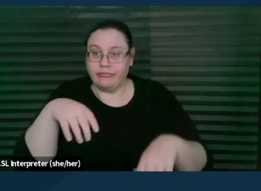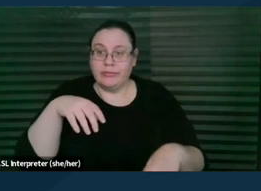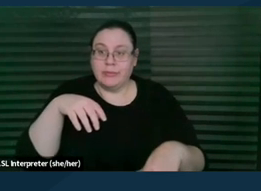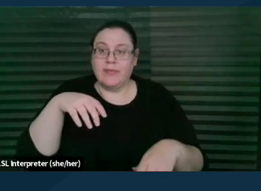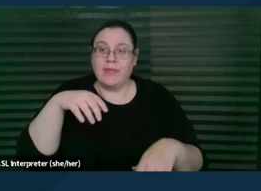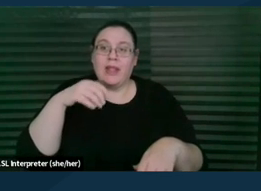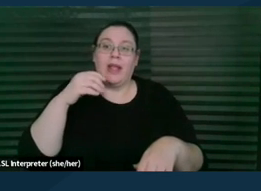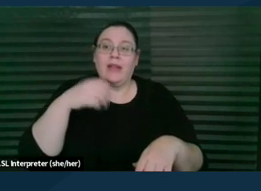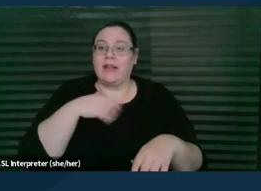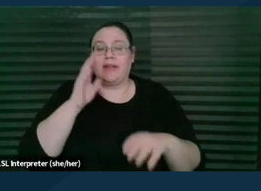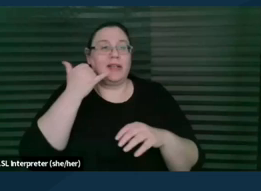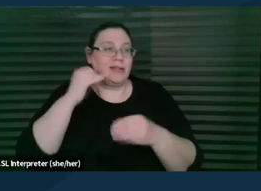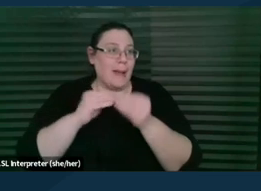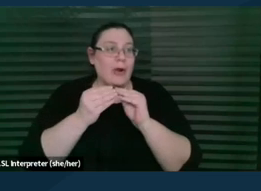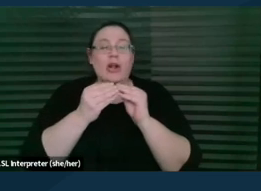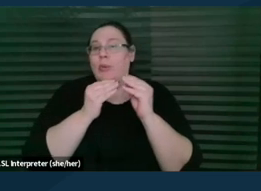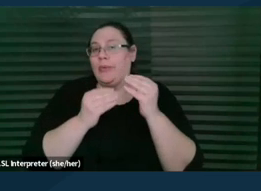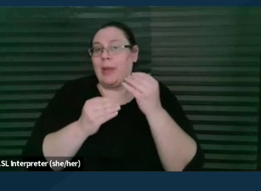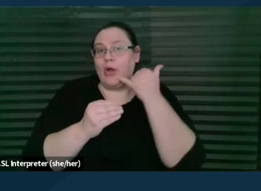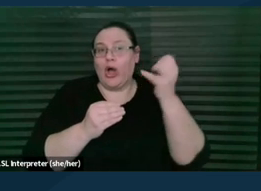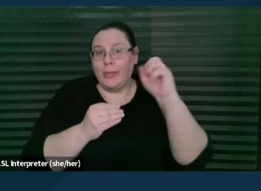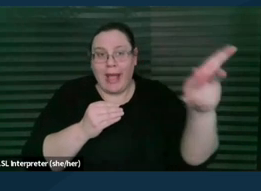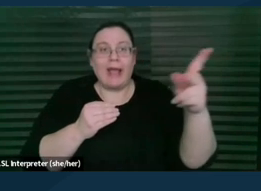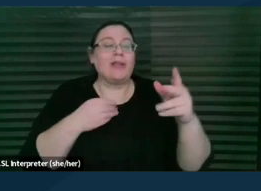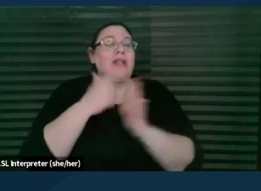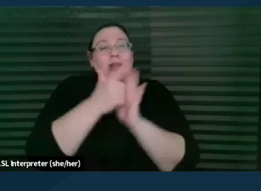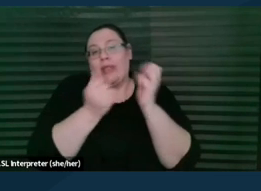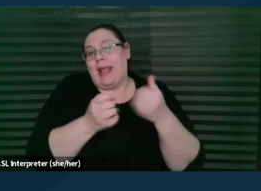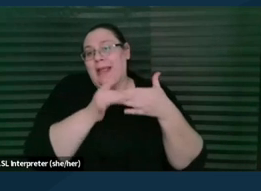and they'll point you to areas of the law that can be of guidance to you.